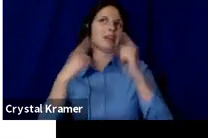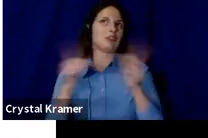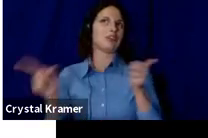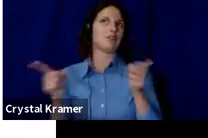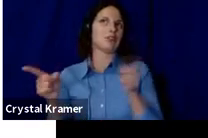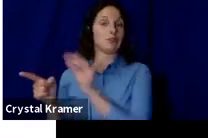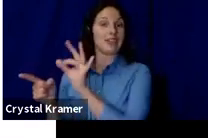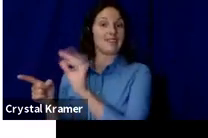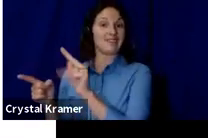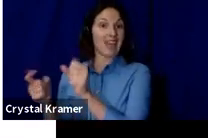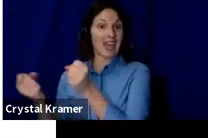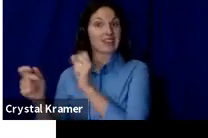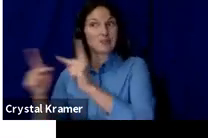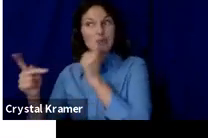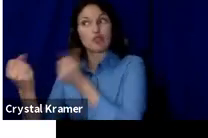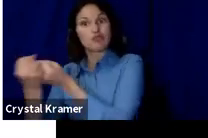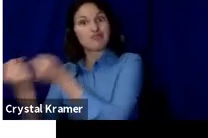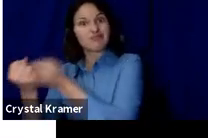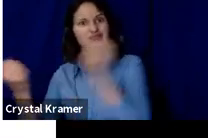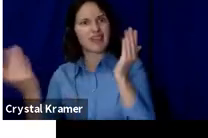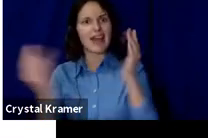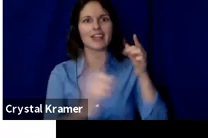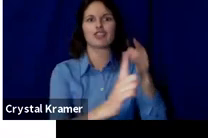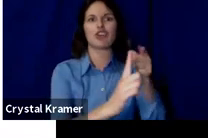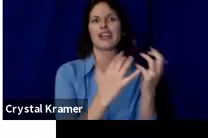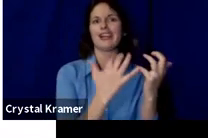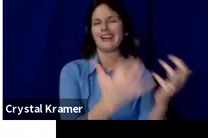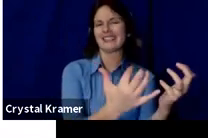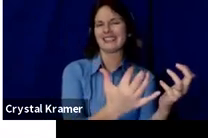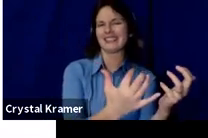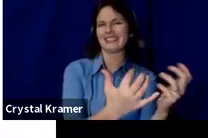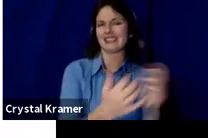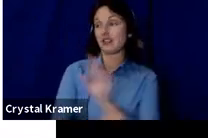So your fans, people who are connected to you as a person, are just more likely to have